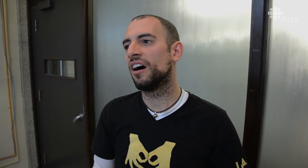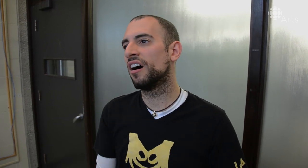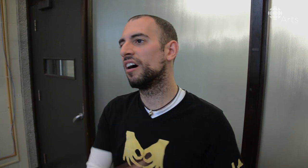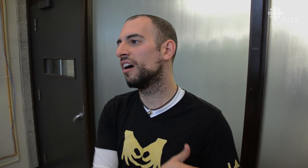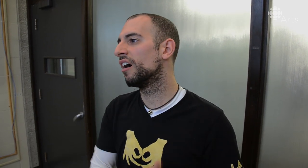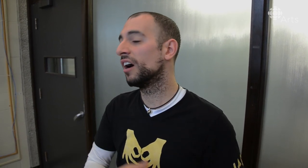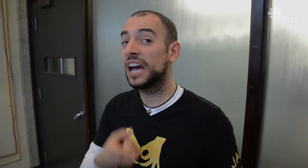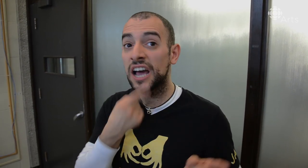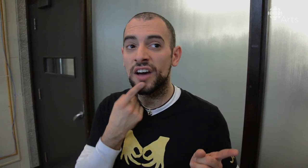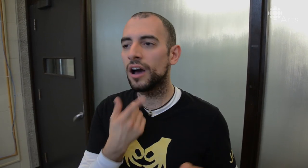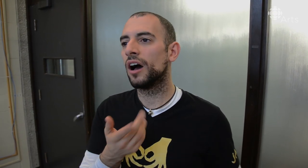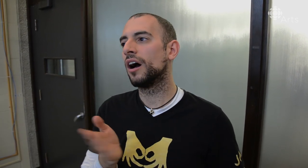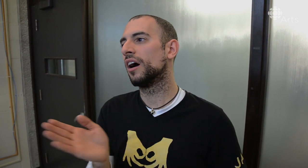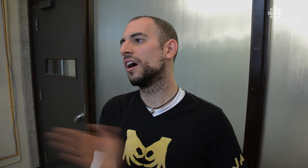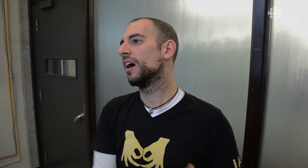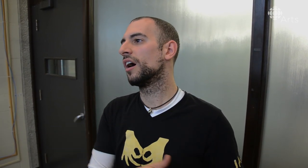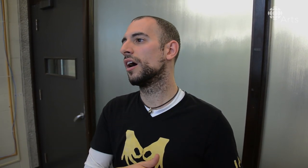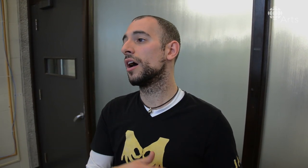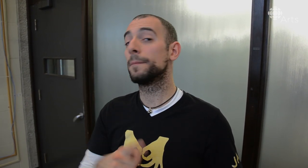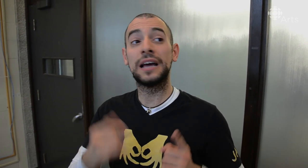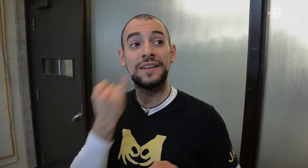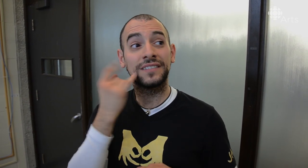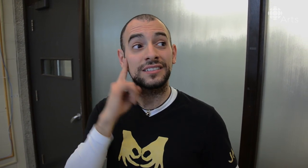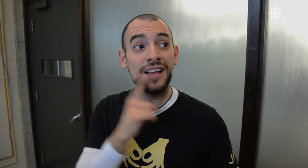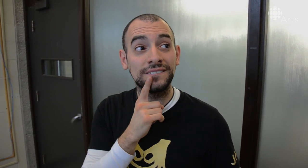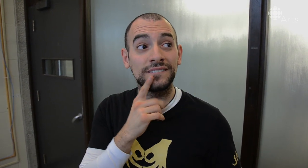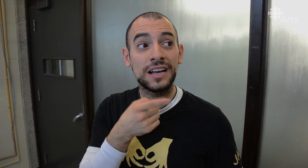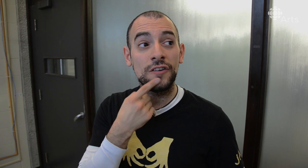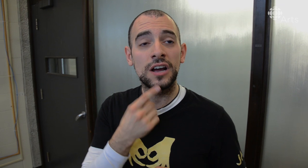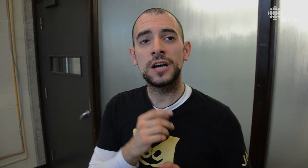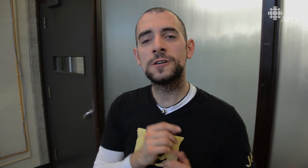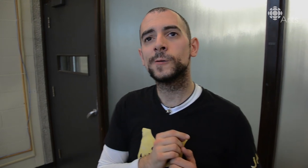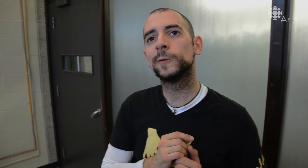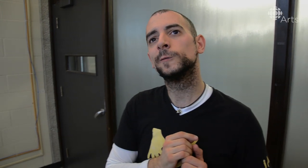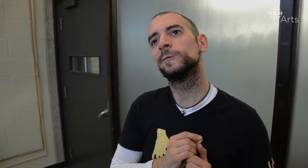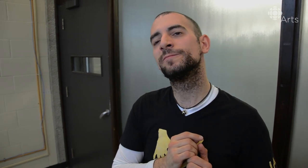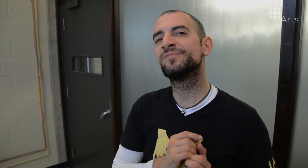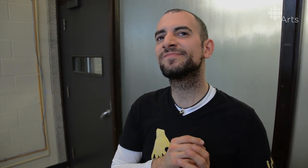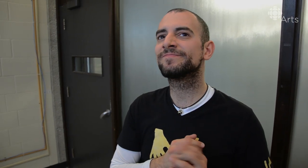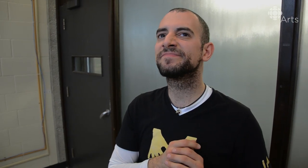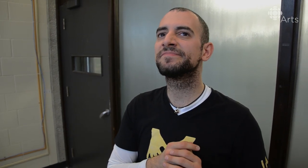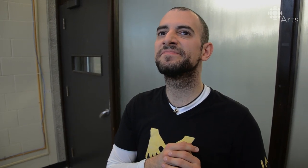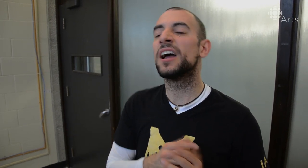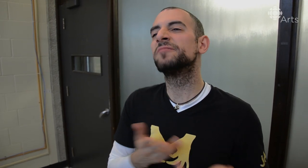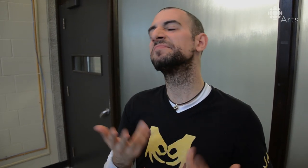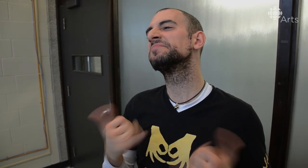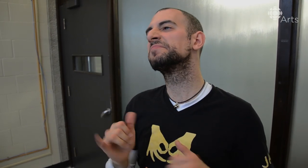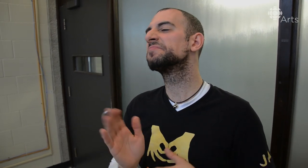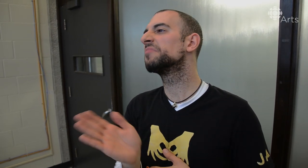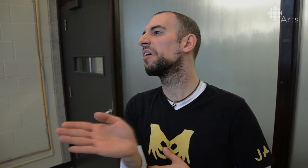no way.” “If it's a Deaf and hearing group, maybe-- But still. Nah!”